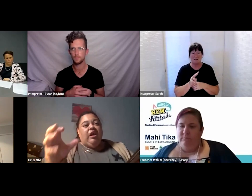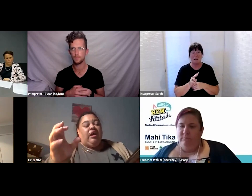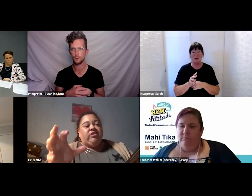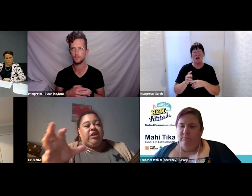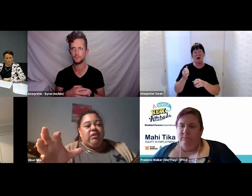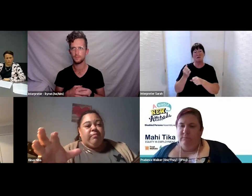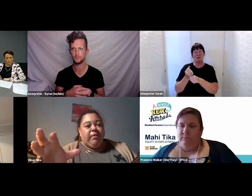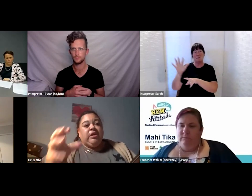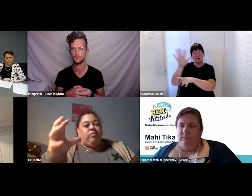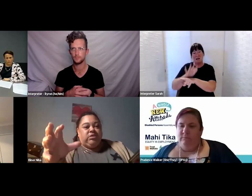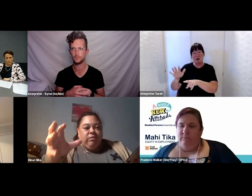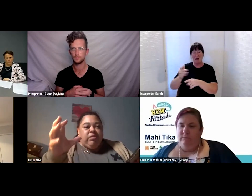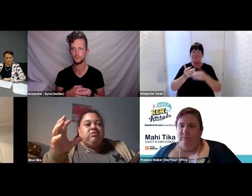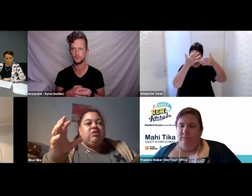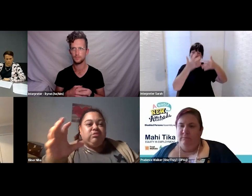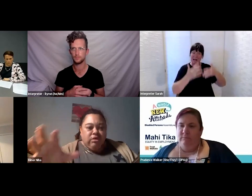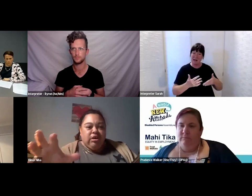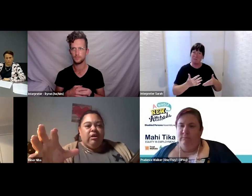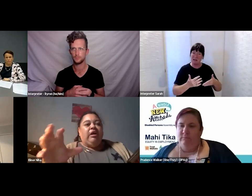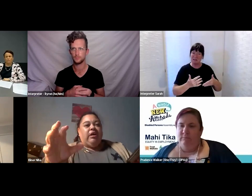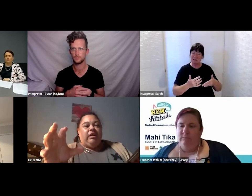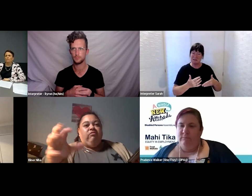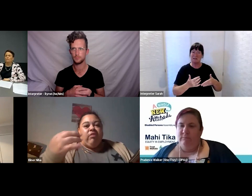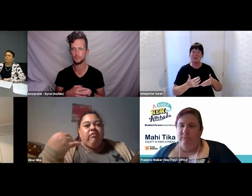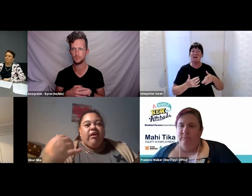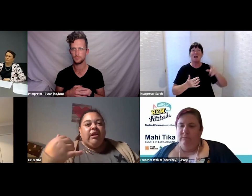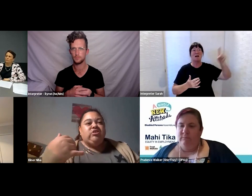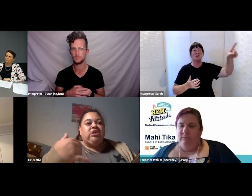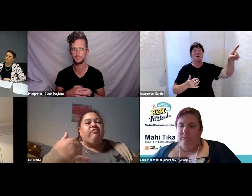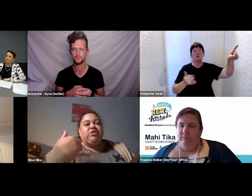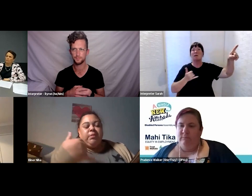have a database where someone in Taitokerau can ring around and check if these people are okay.